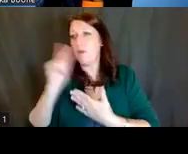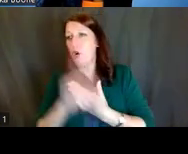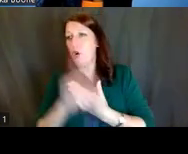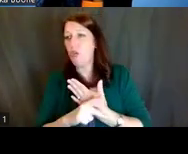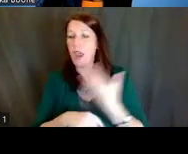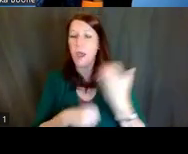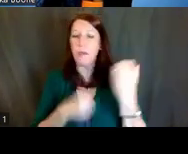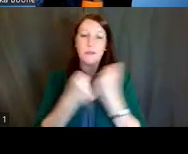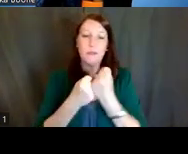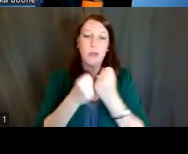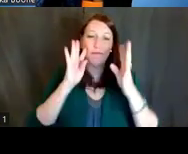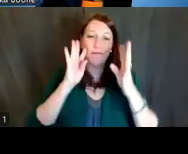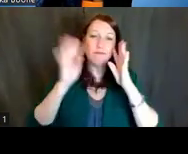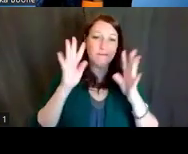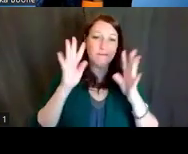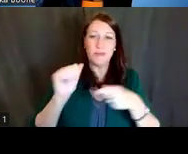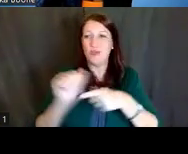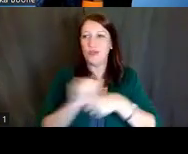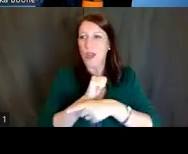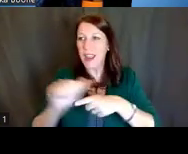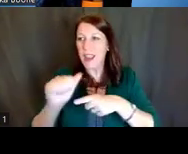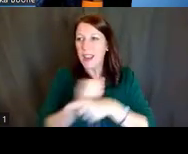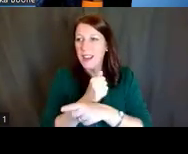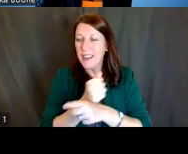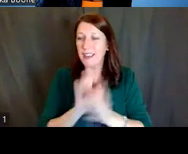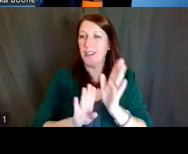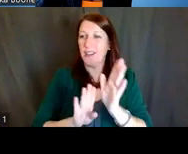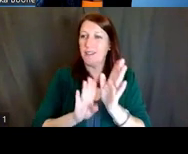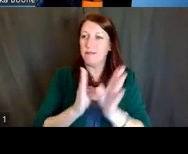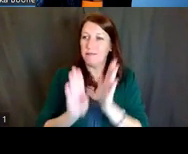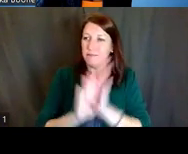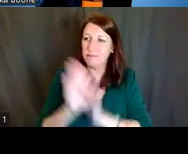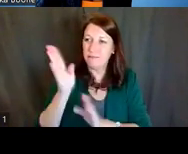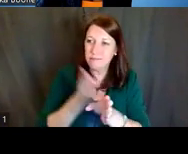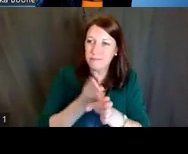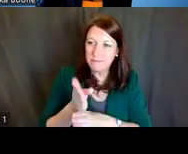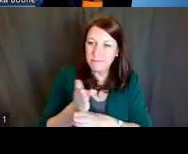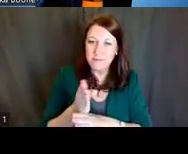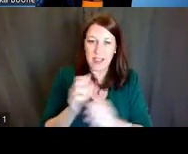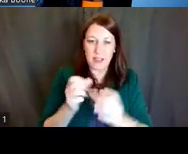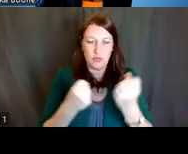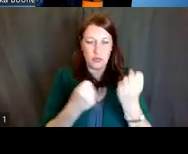career development and educational opportunities to support a more diverse biomedical research workforce.